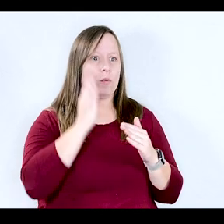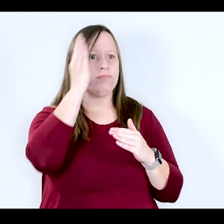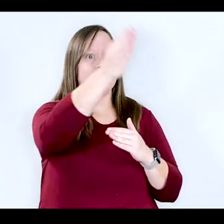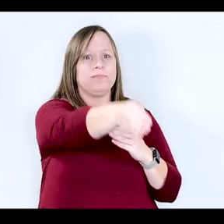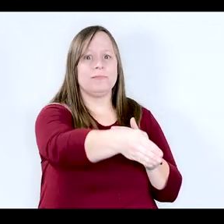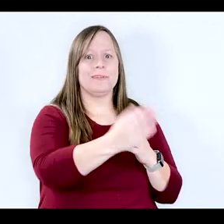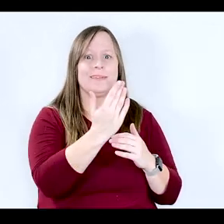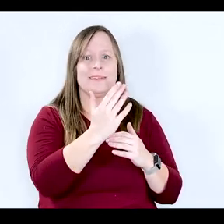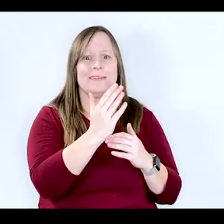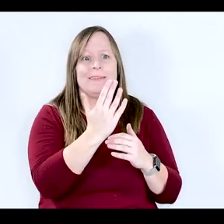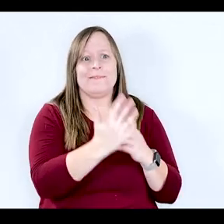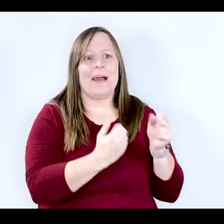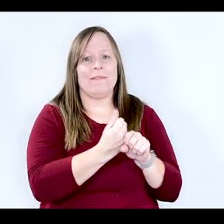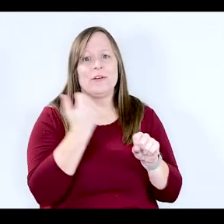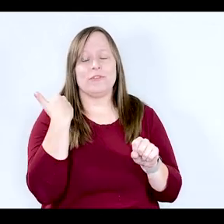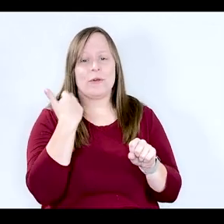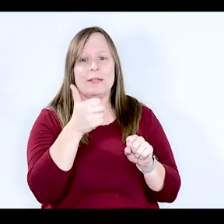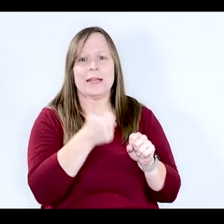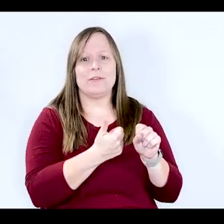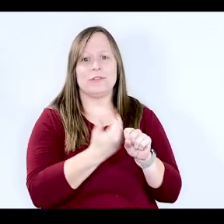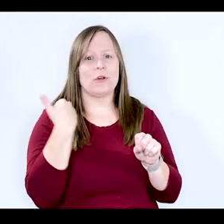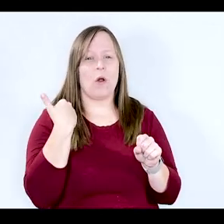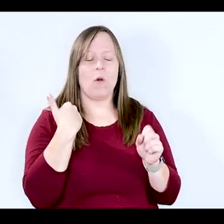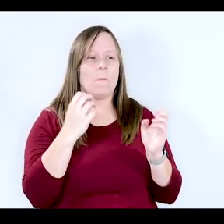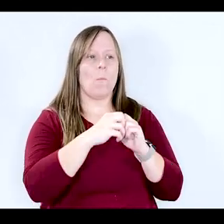were probably five or ten years ago. There's so much more public